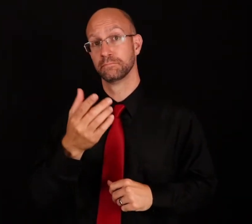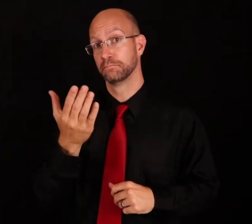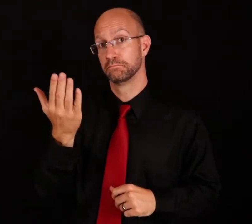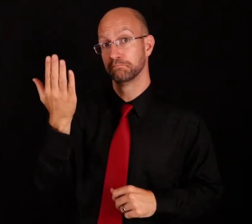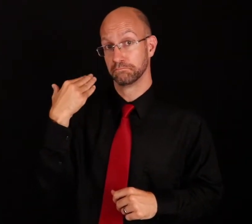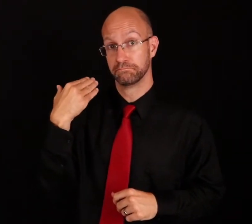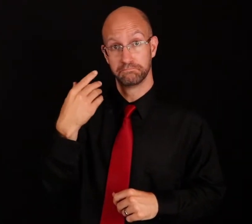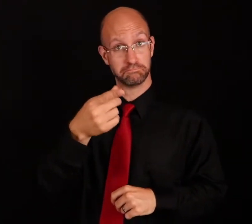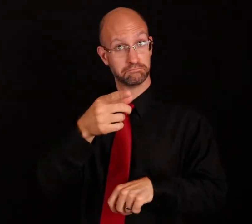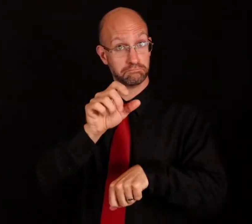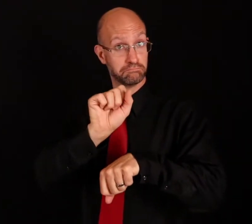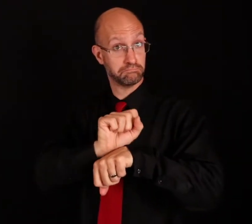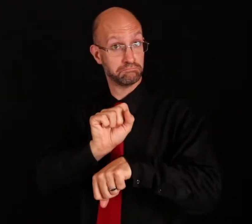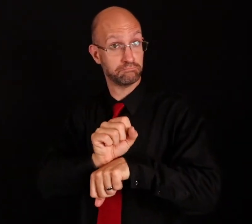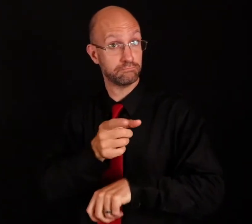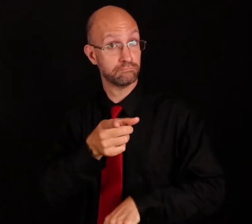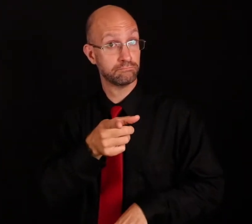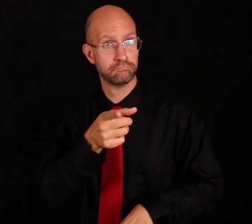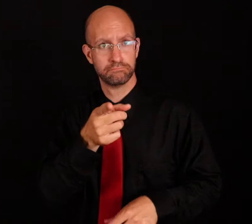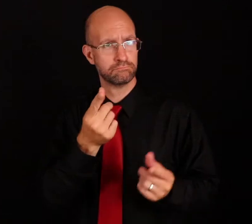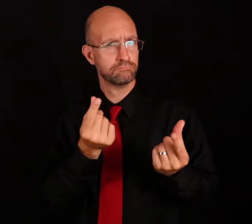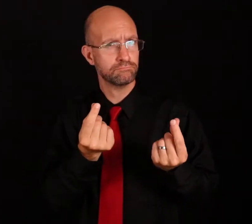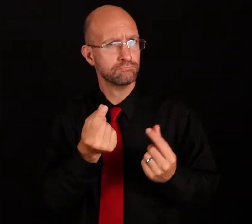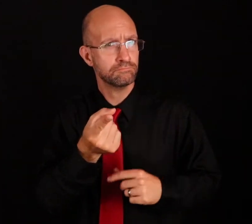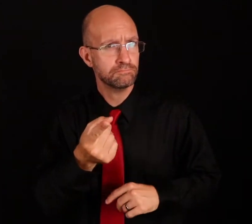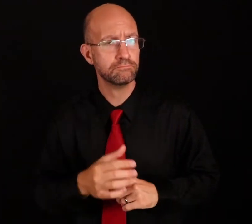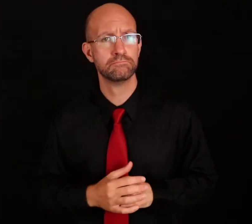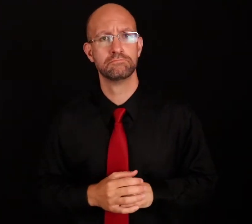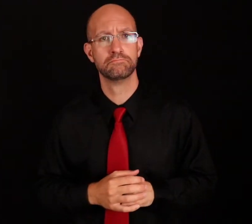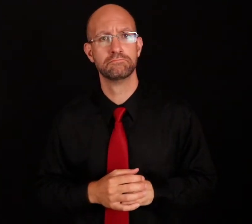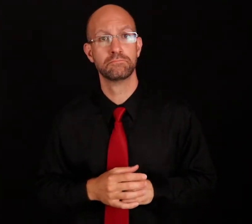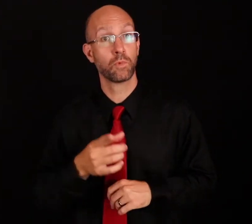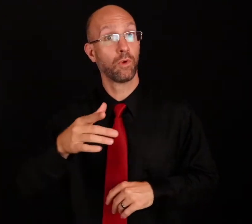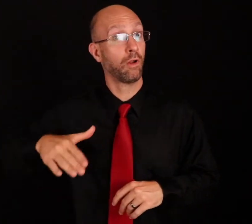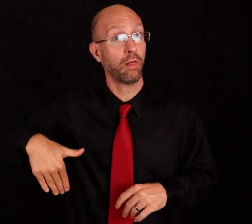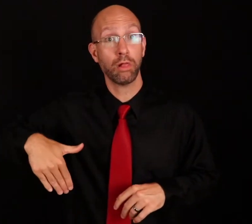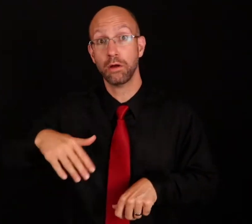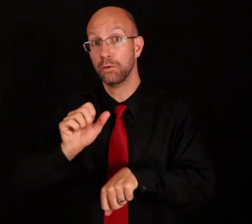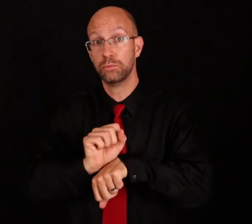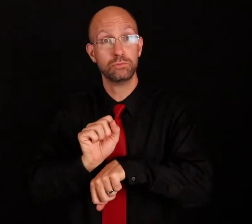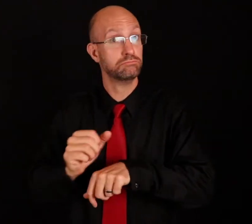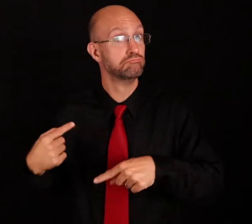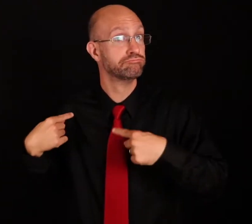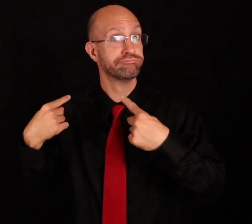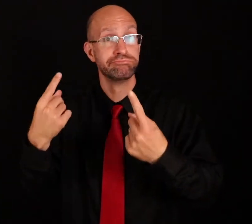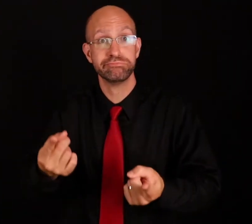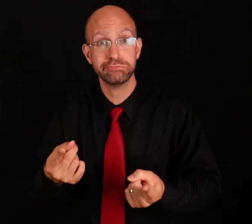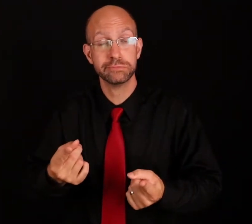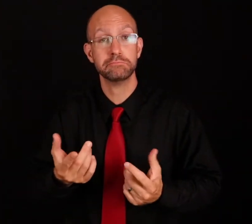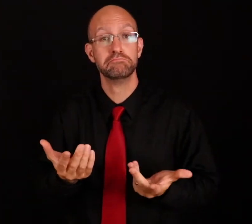Have you worked in the past? What did you do? Or you haven't had a job yet?